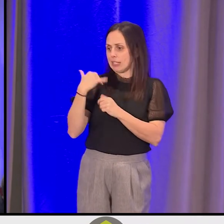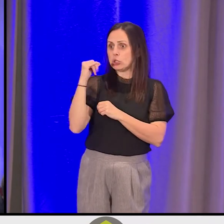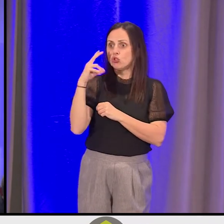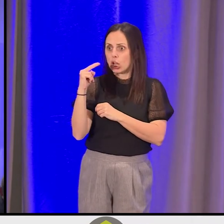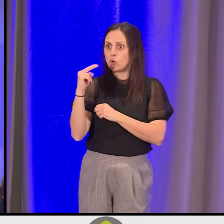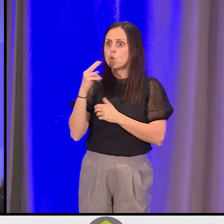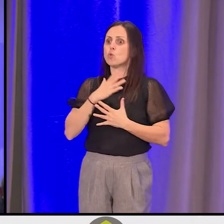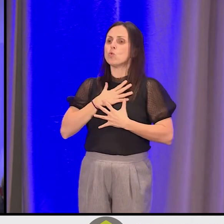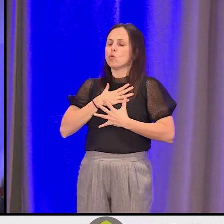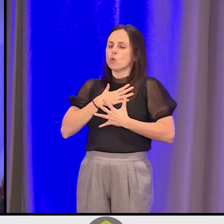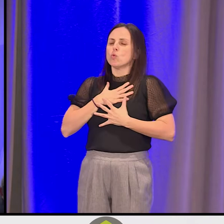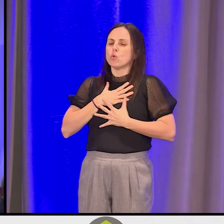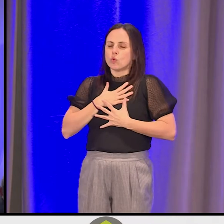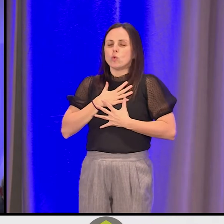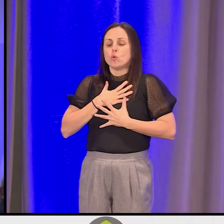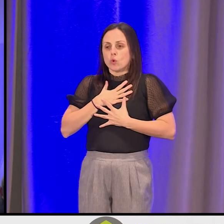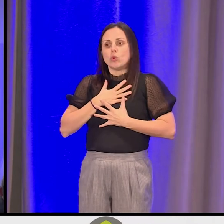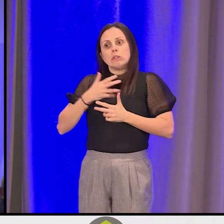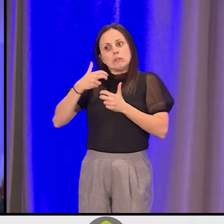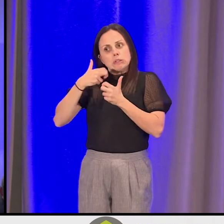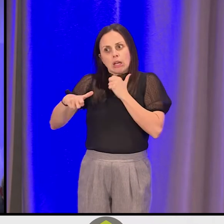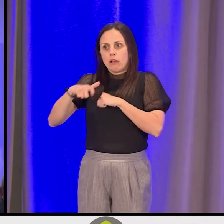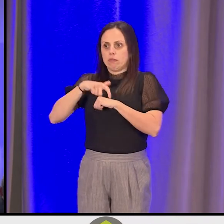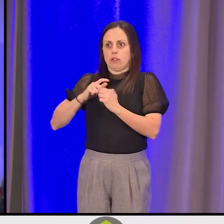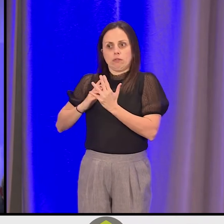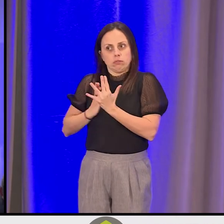It was an incredible time we've been through, whether it be through